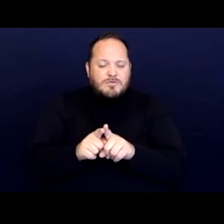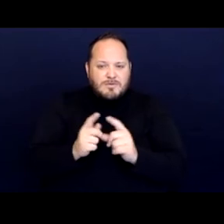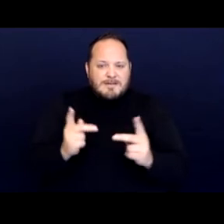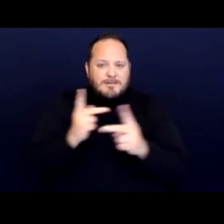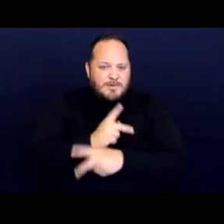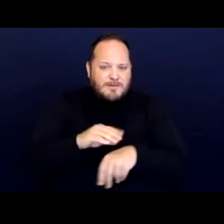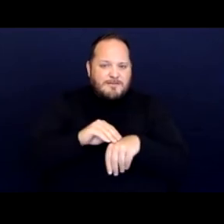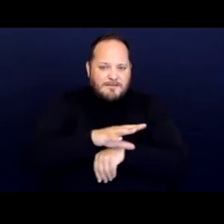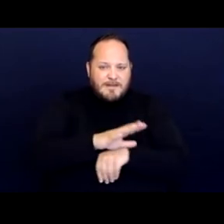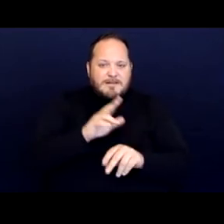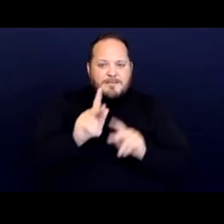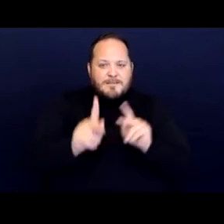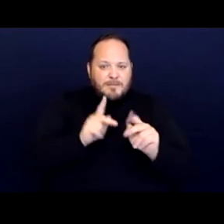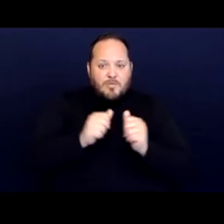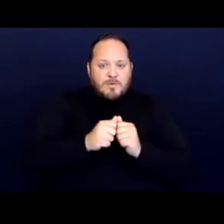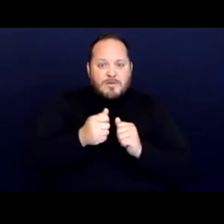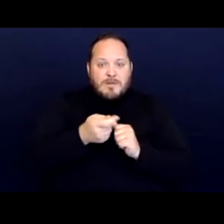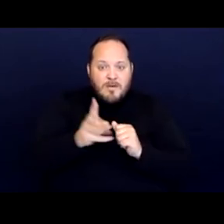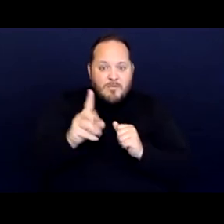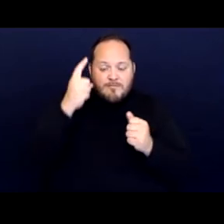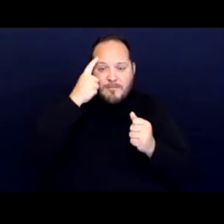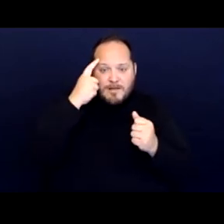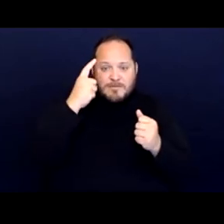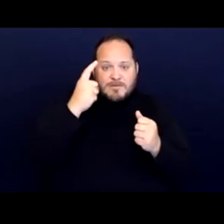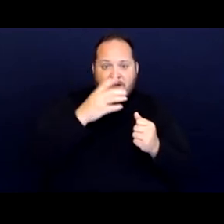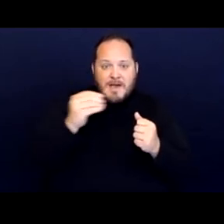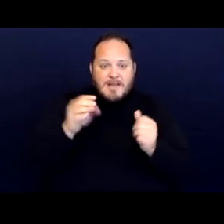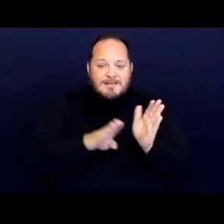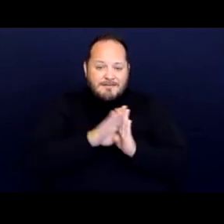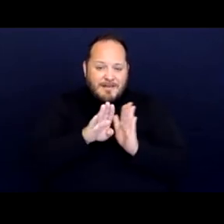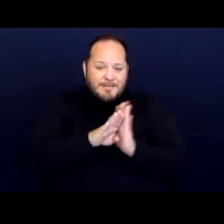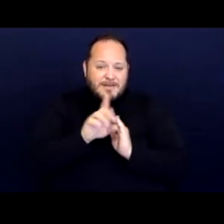with a number of mental and developmental disabilities.